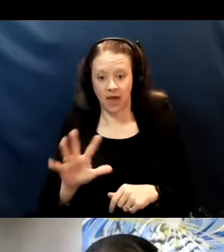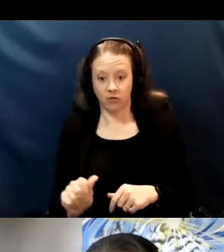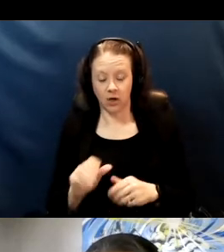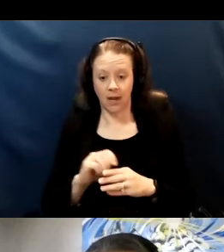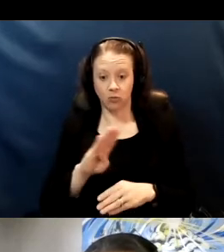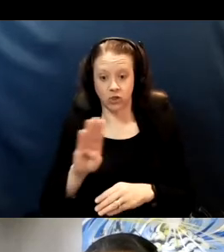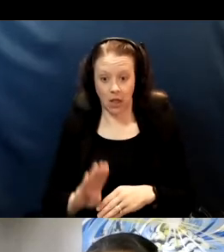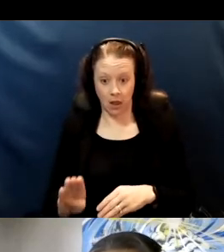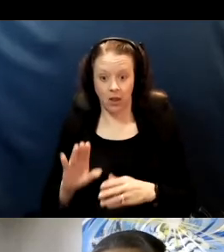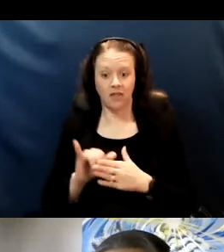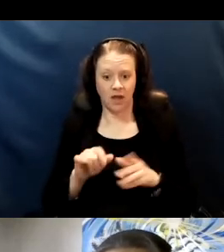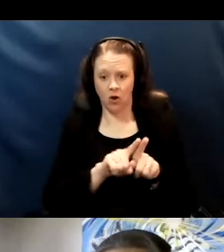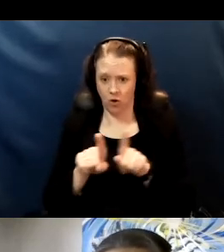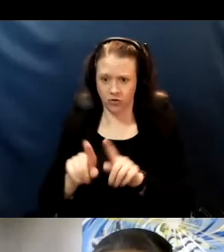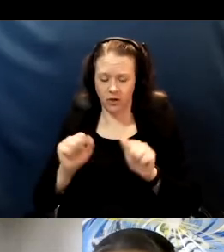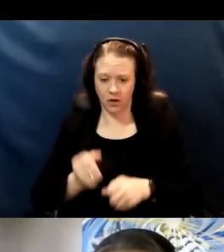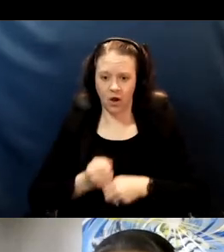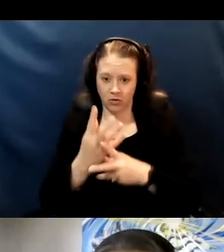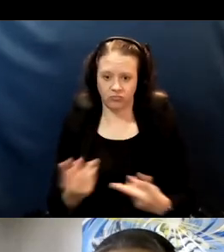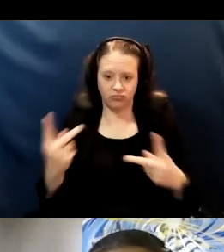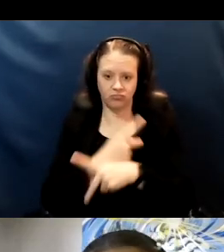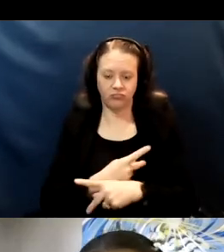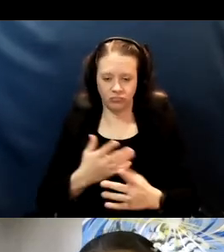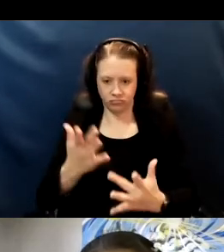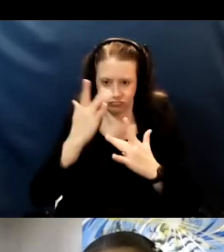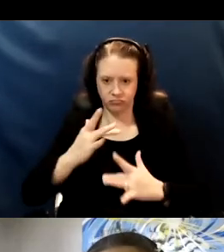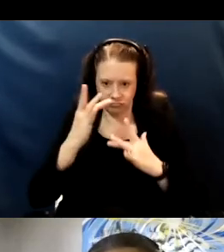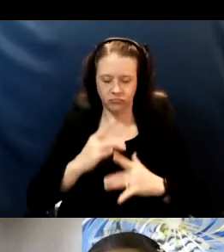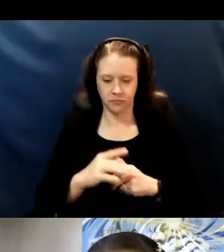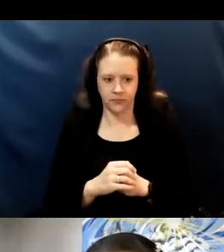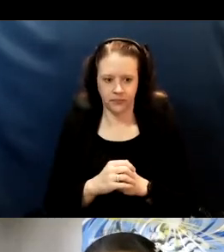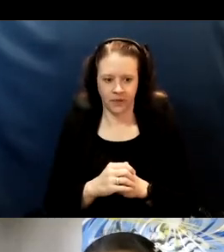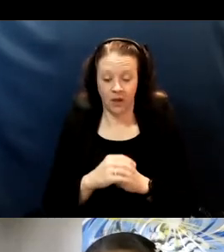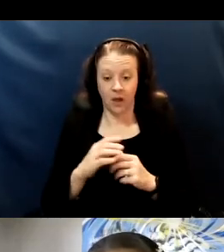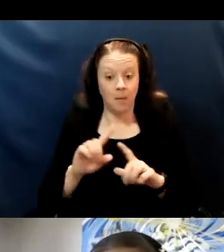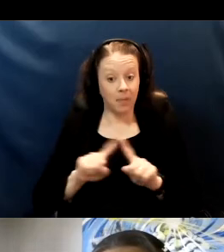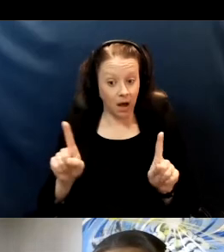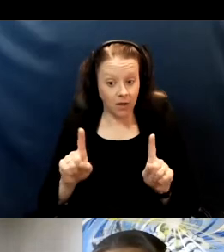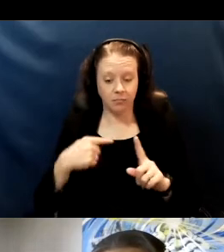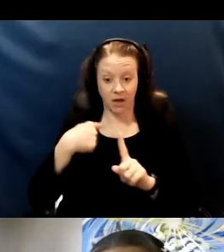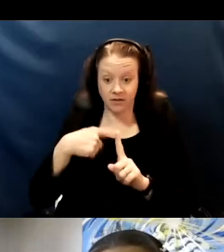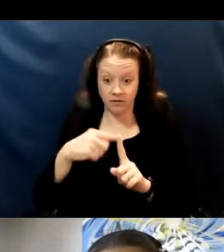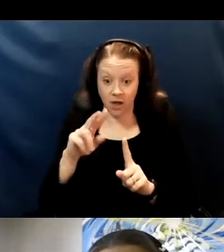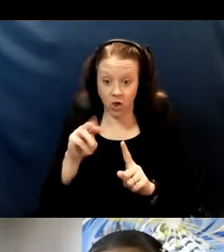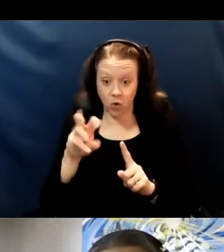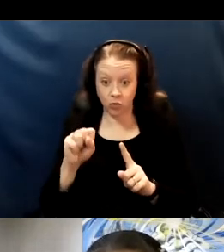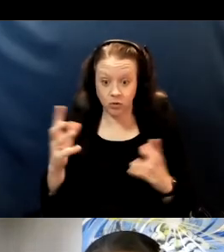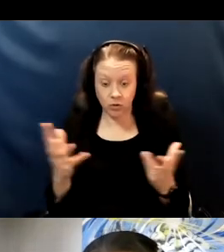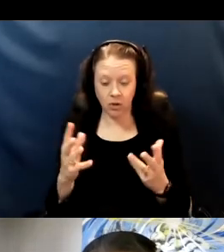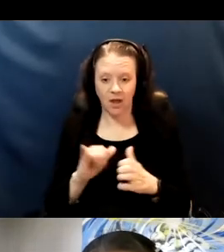and seem to be causing more serious illness. They're really encouraging news is that the vaccine continues to offer protection